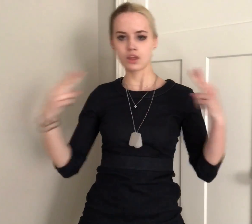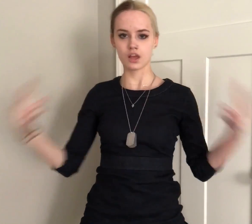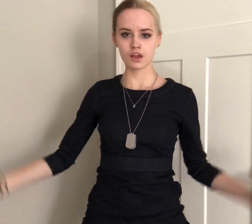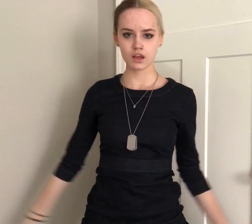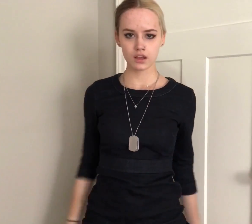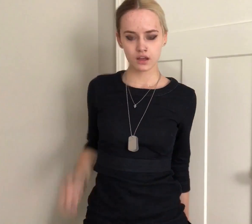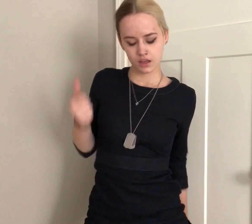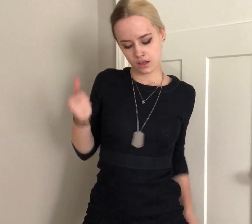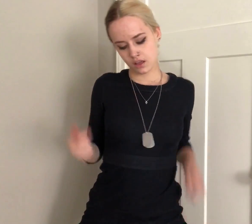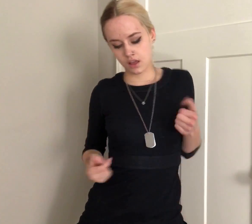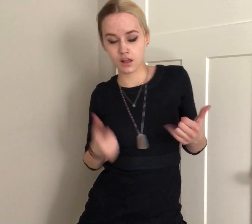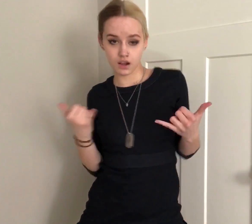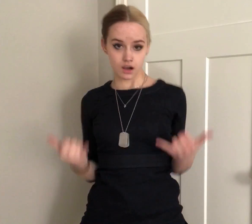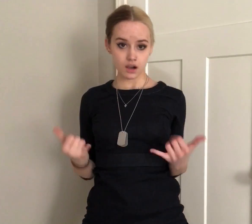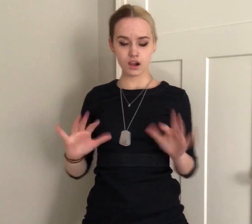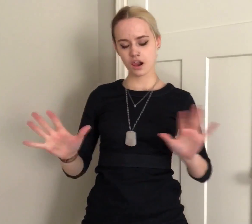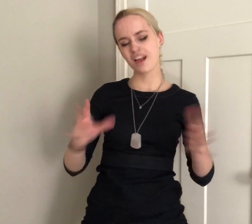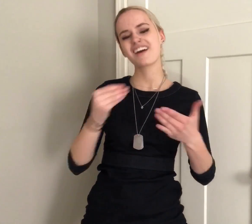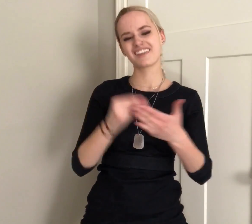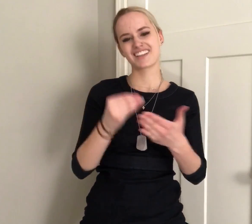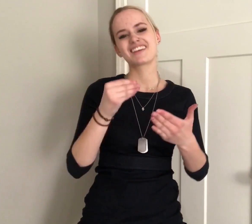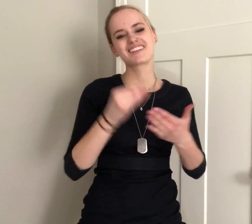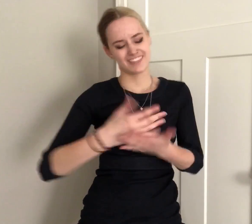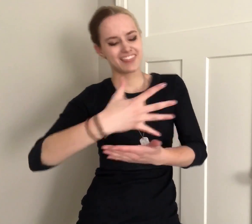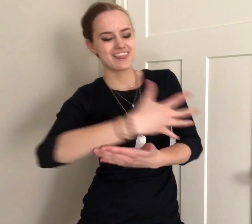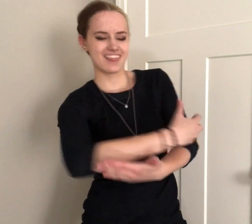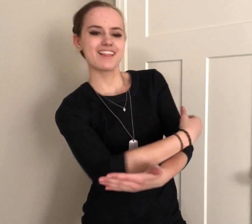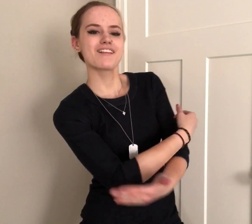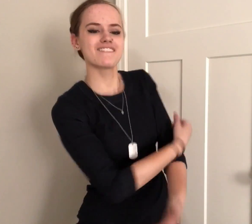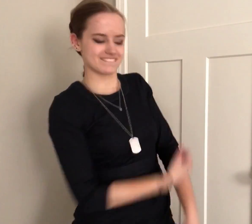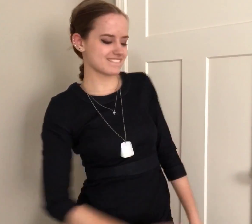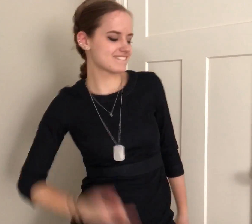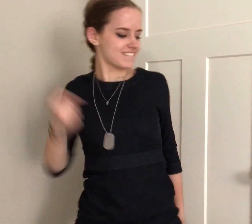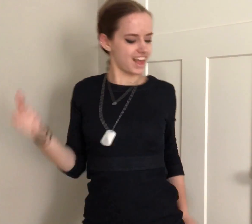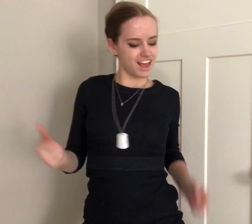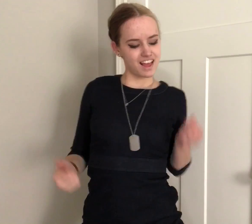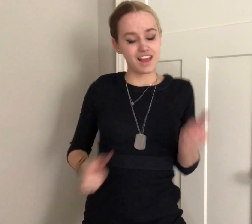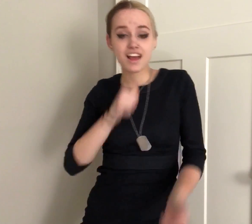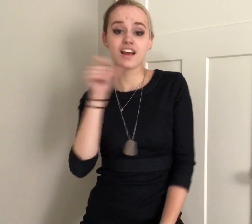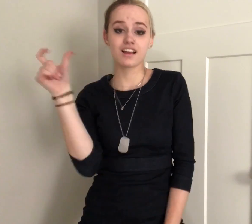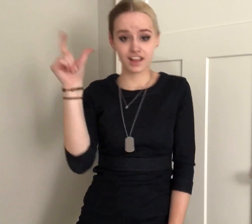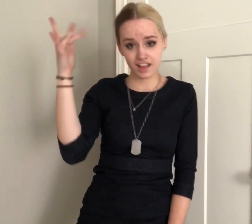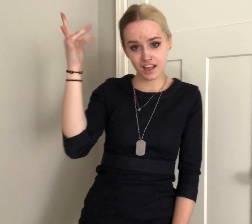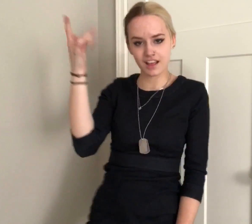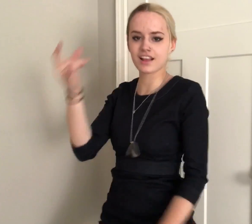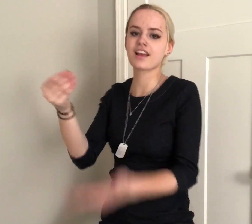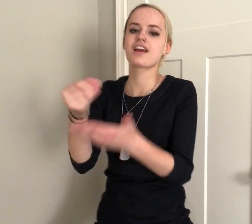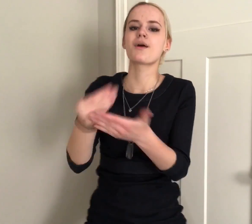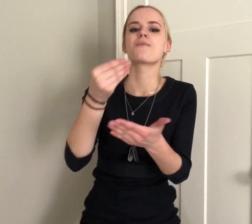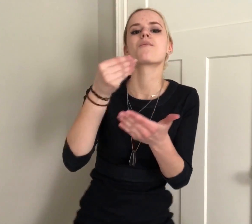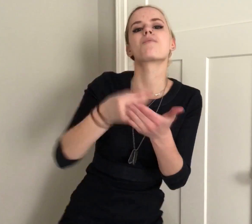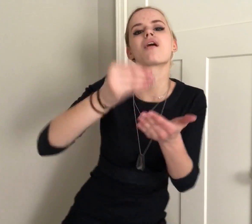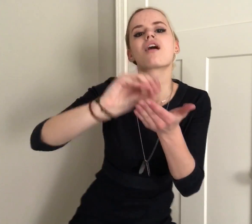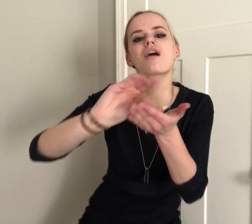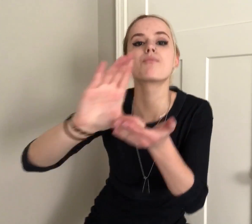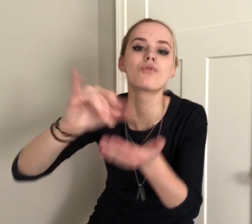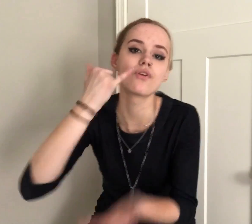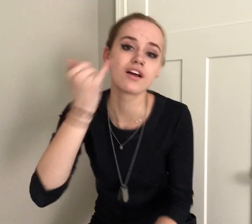Look, I don't dance now I make money moves Say I don't gotta dance I make money move